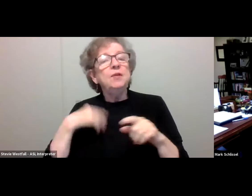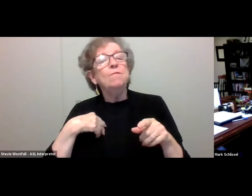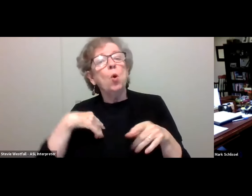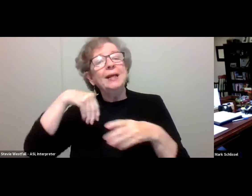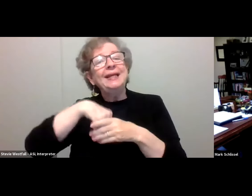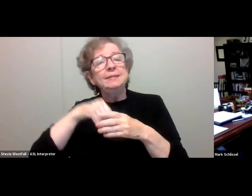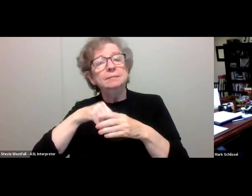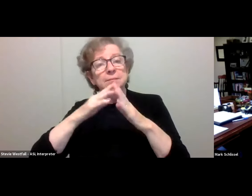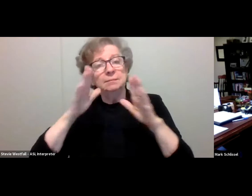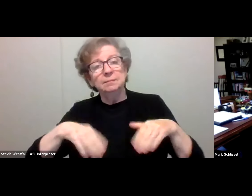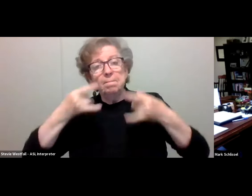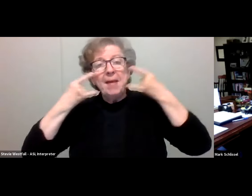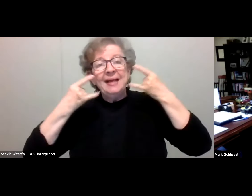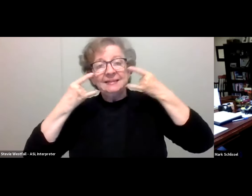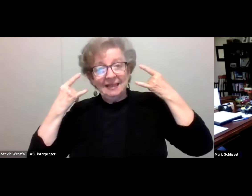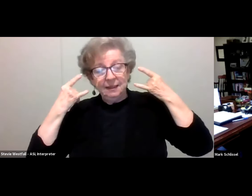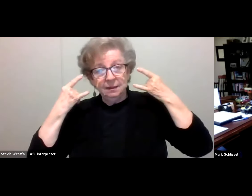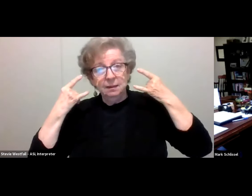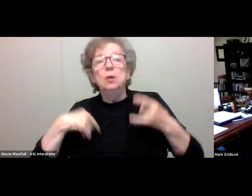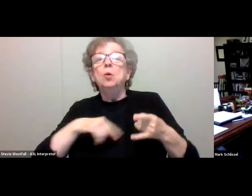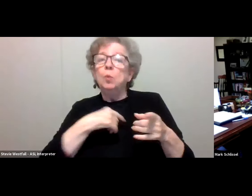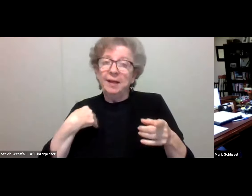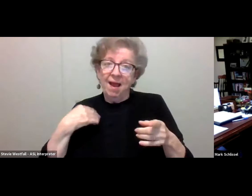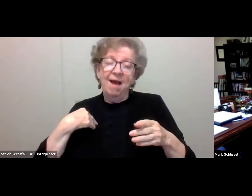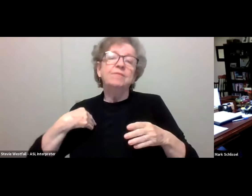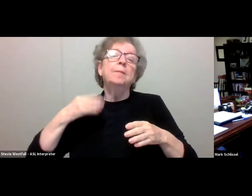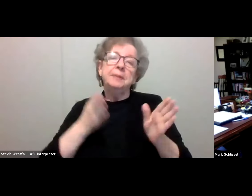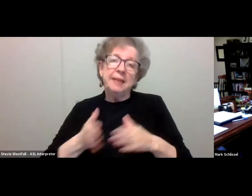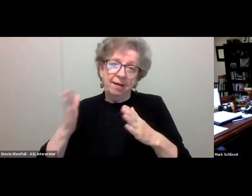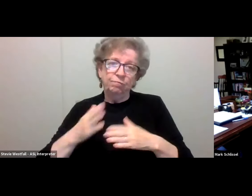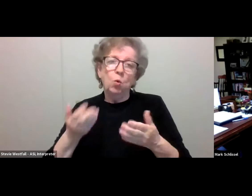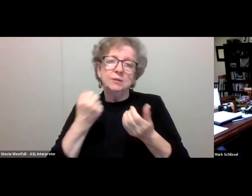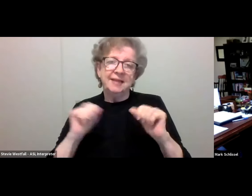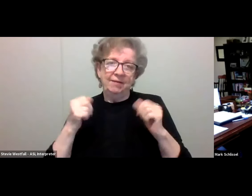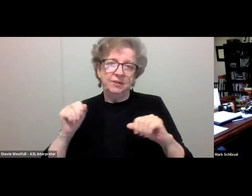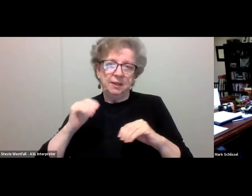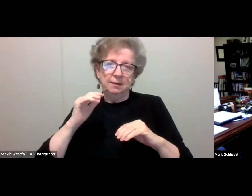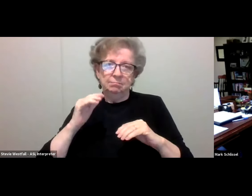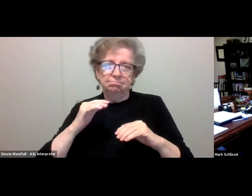another important component of our layered safety plans. I encourage folks to wear a mask